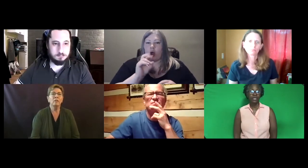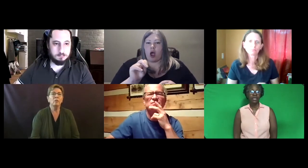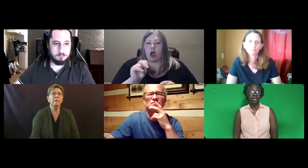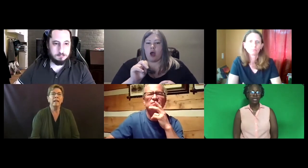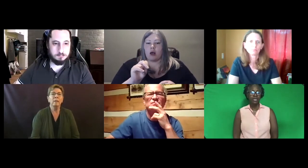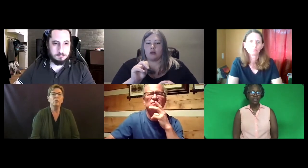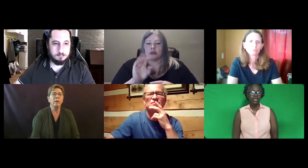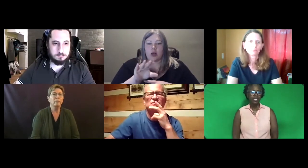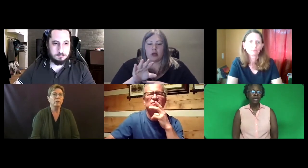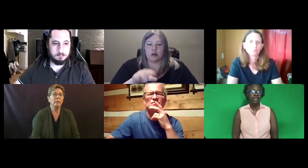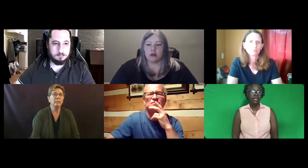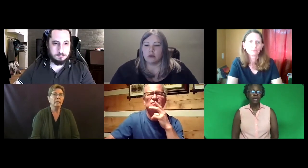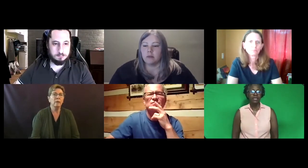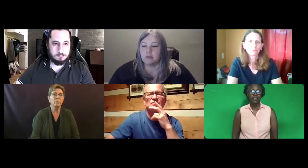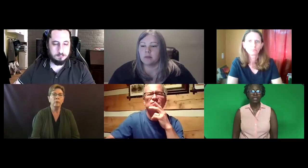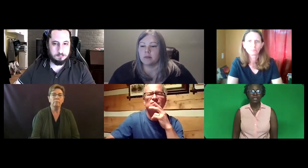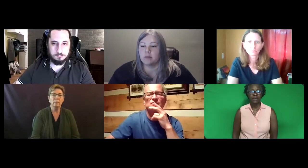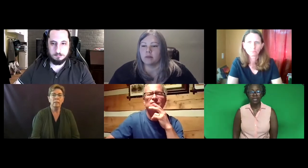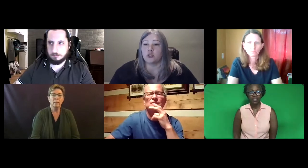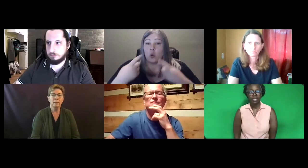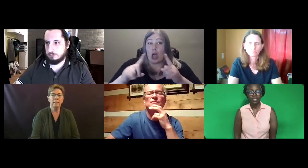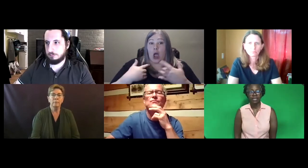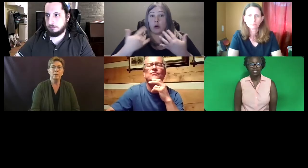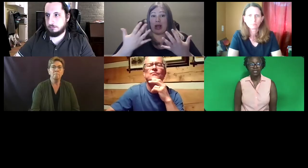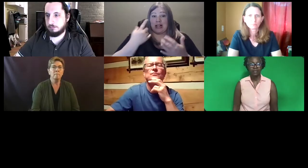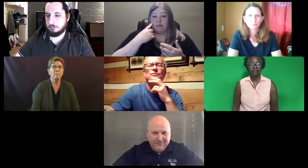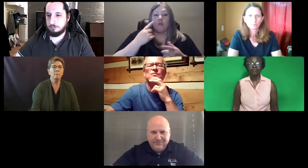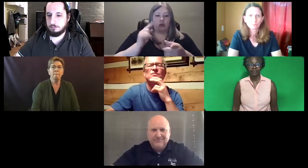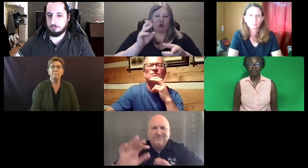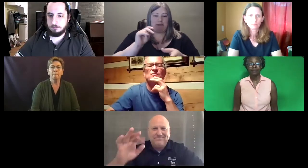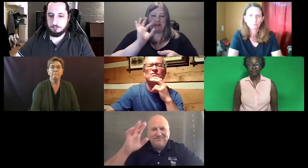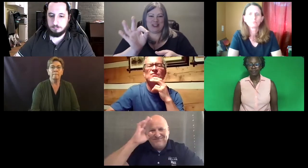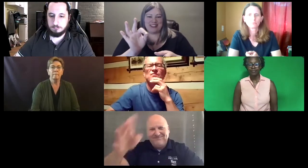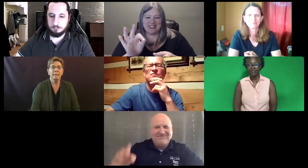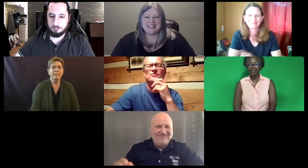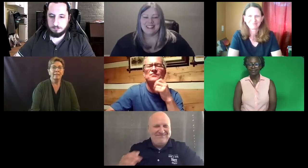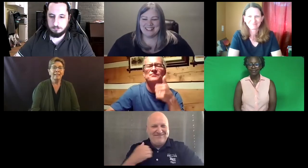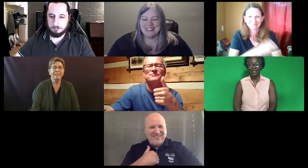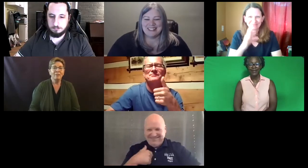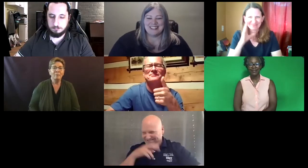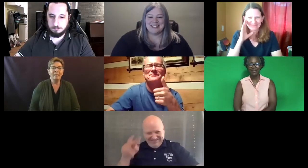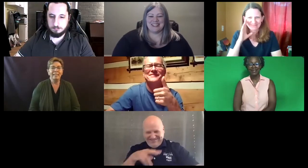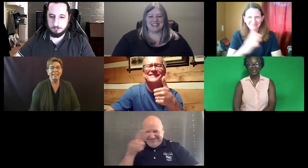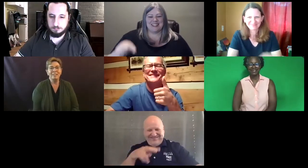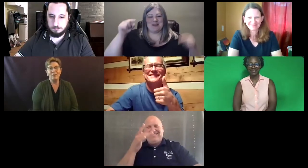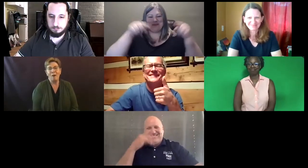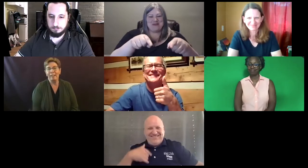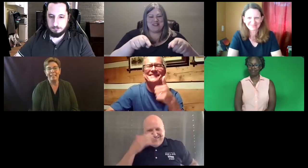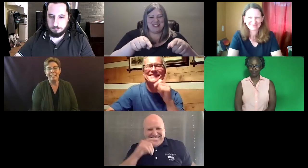I'm just waiting for Trenton to come on camera Trenton: Hello everybody.